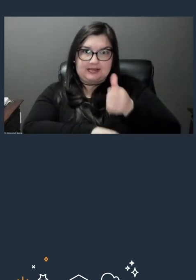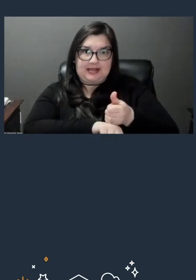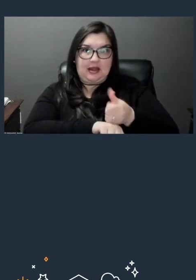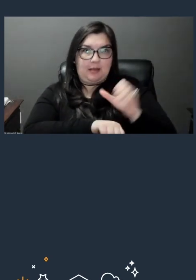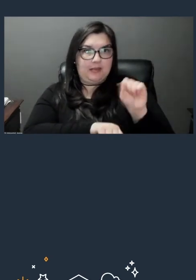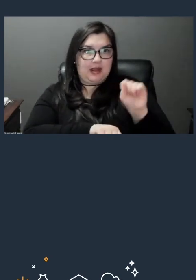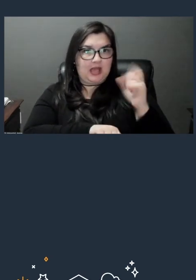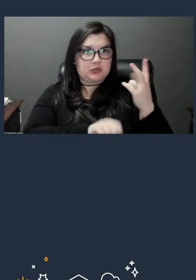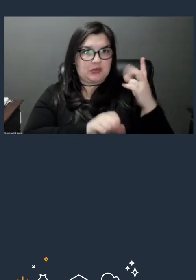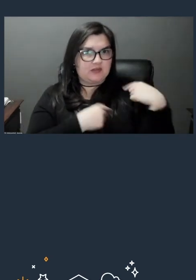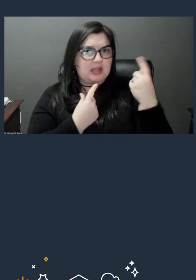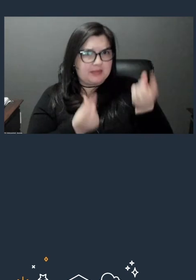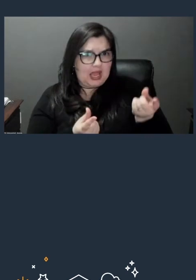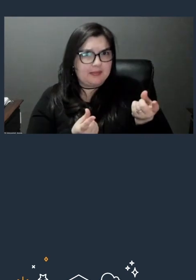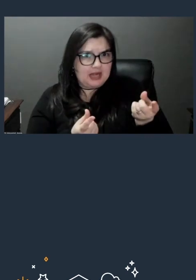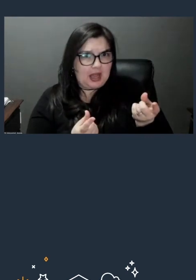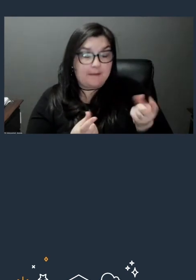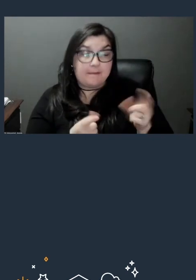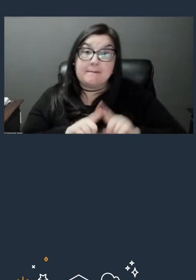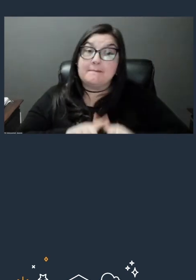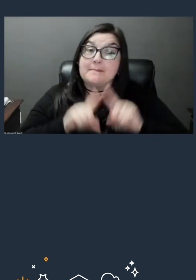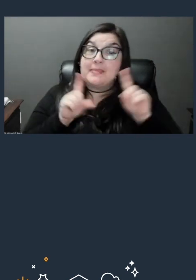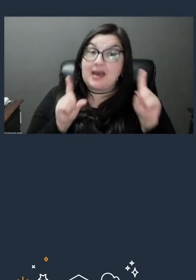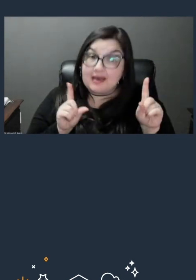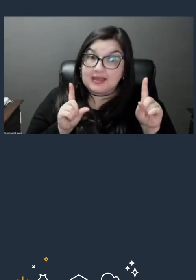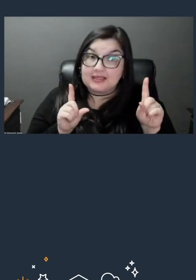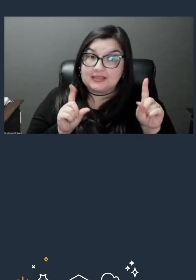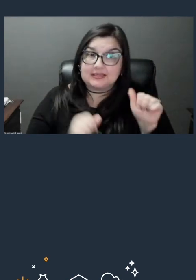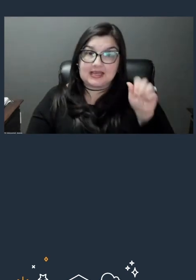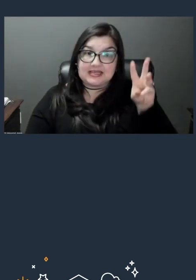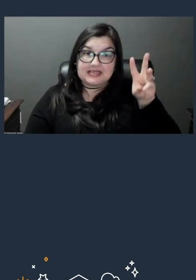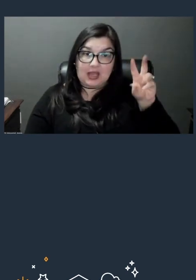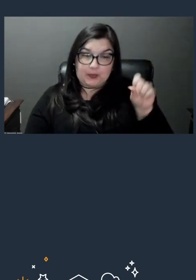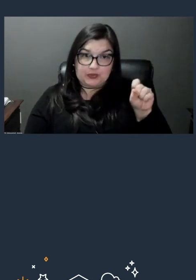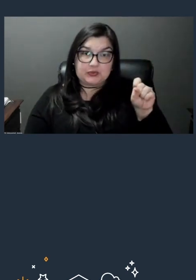but then at AWS, we love to think at scale.